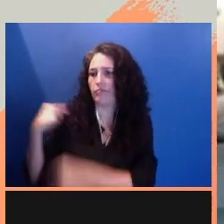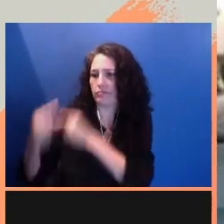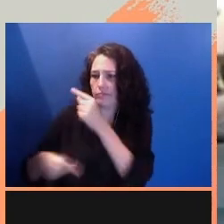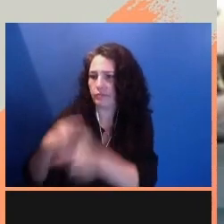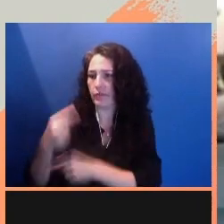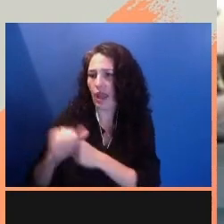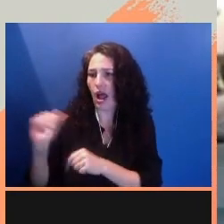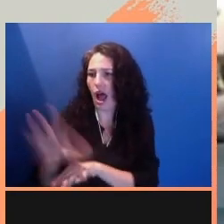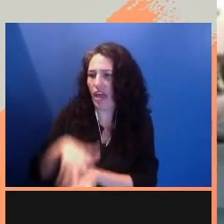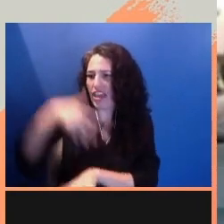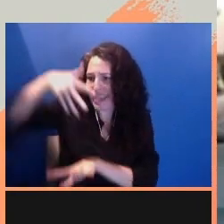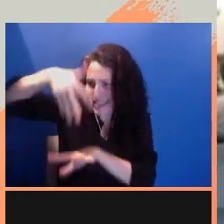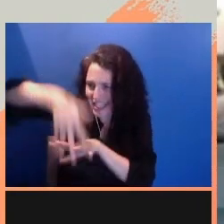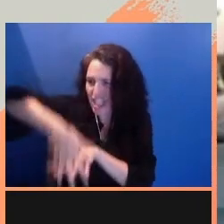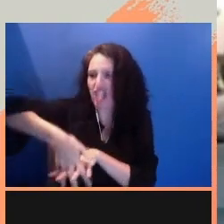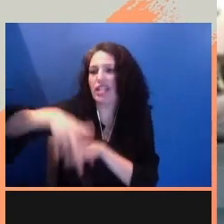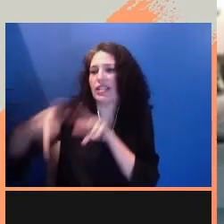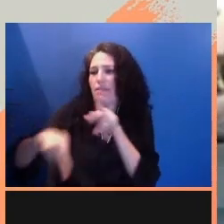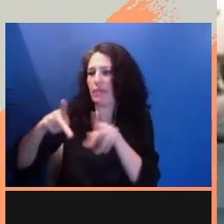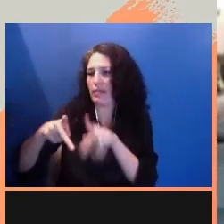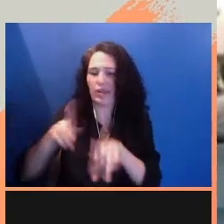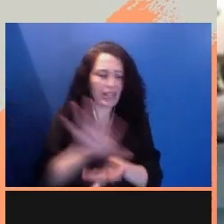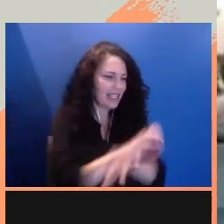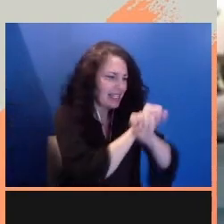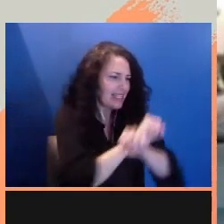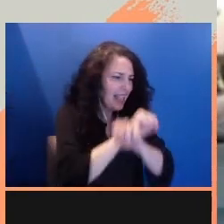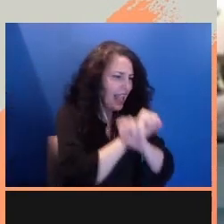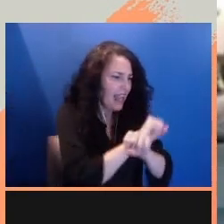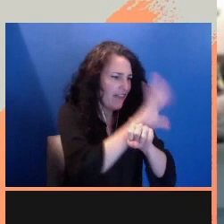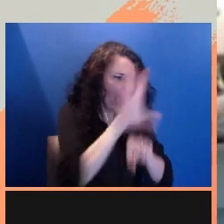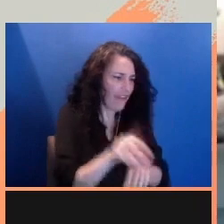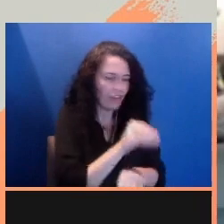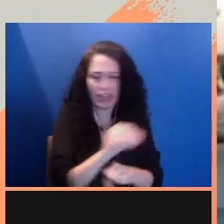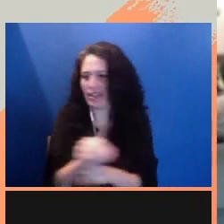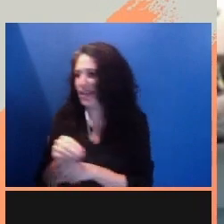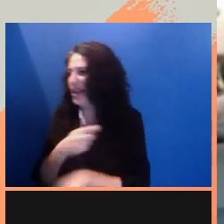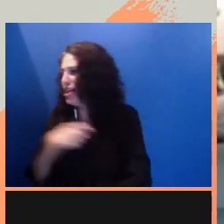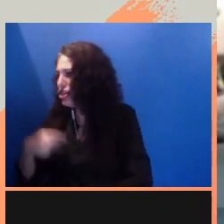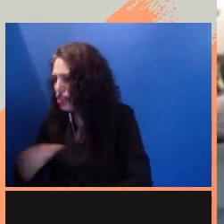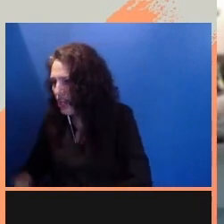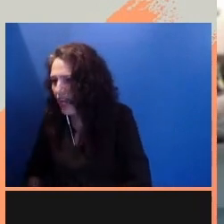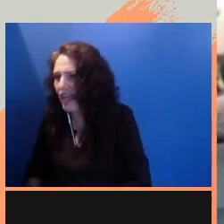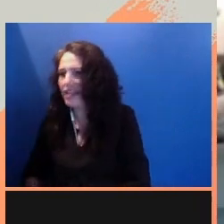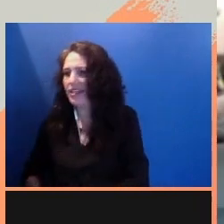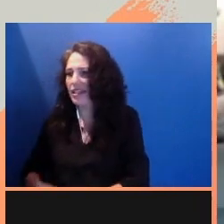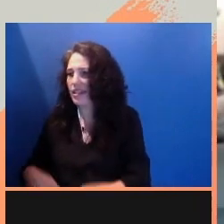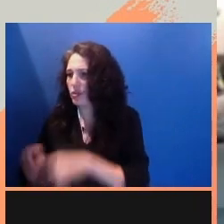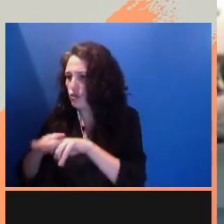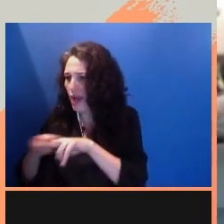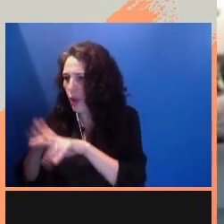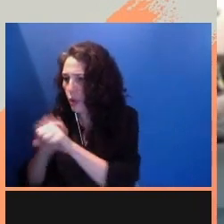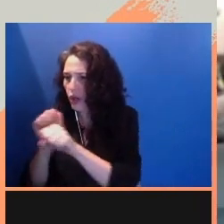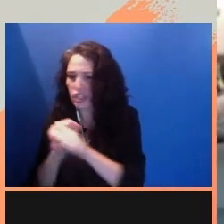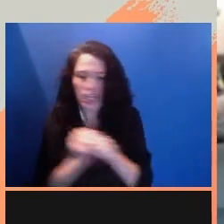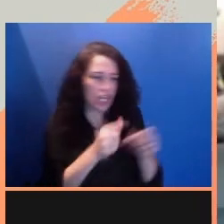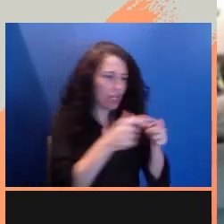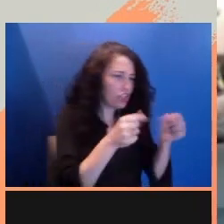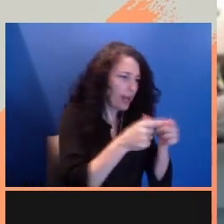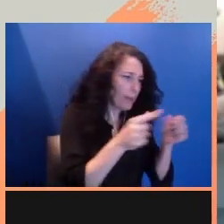of the Americas, enslaved Africans, Chinese railroad workers, Japanese internment camp victims, Latinx farm workers and laborers